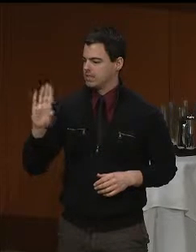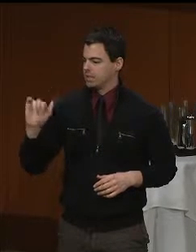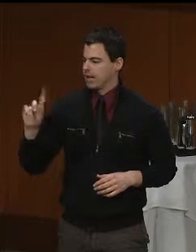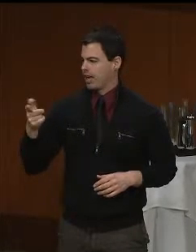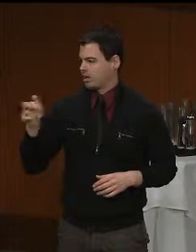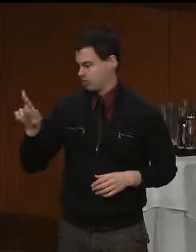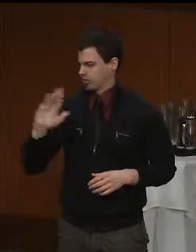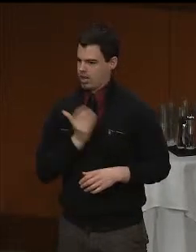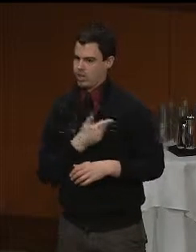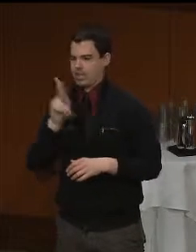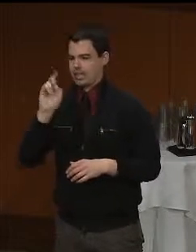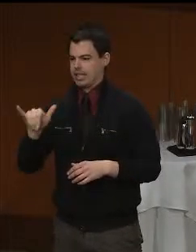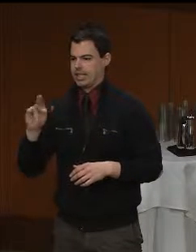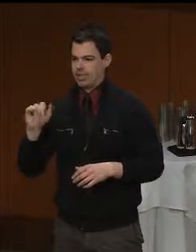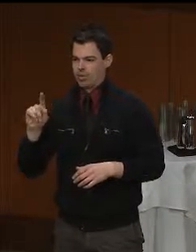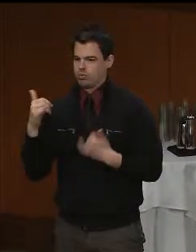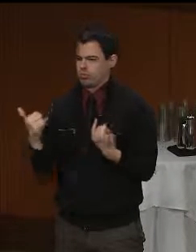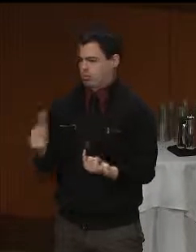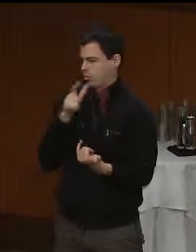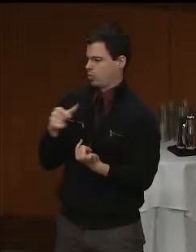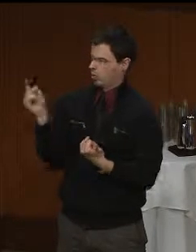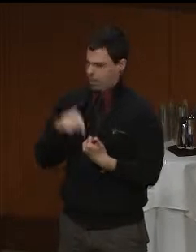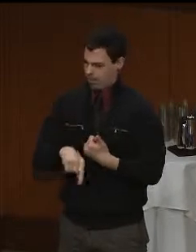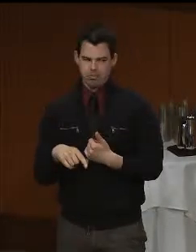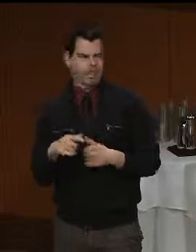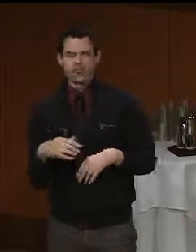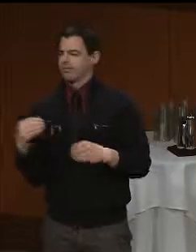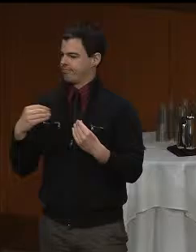gracing us with your presence.